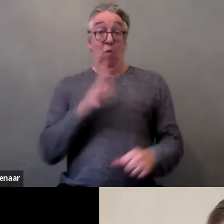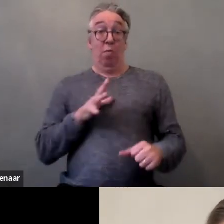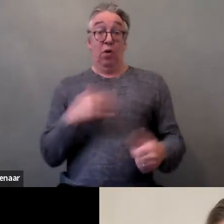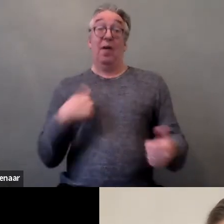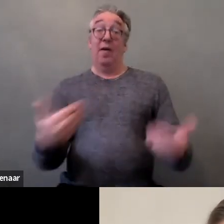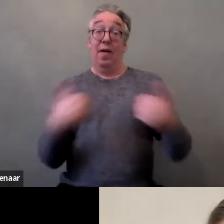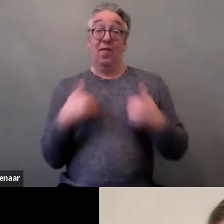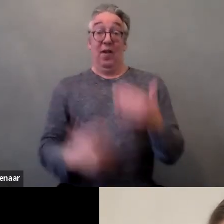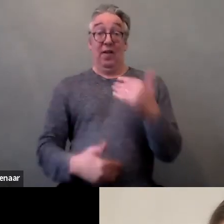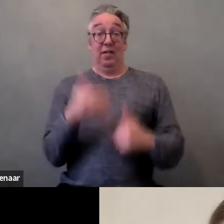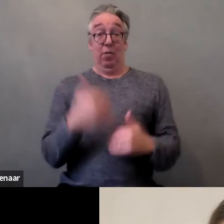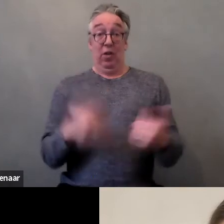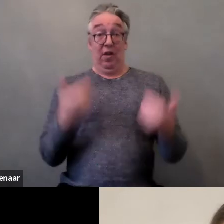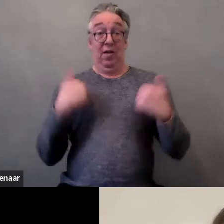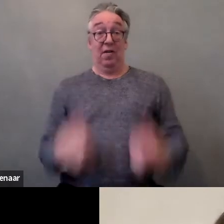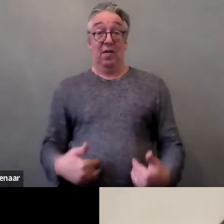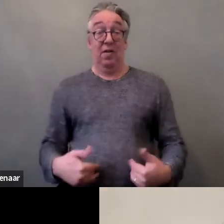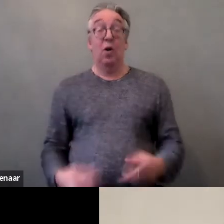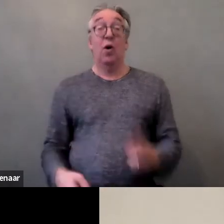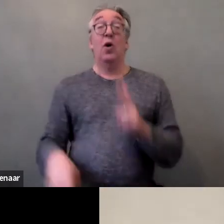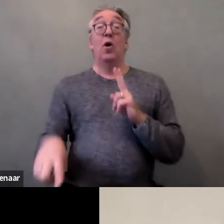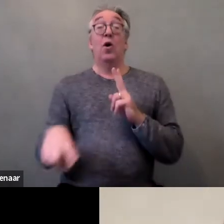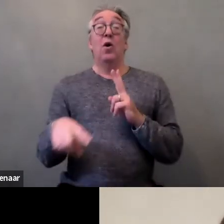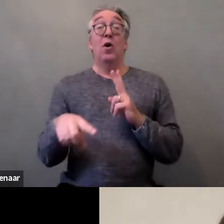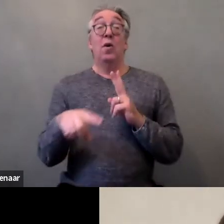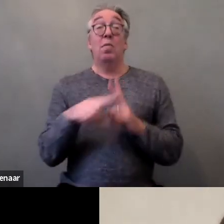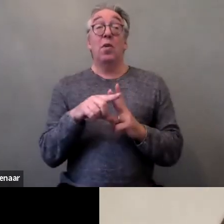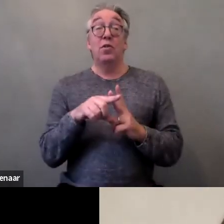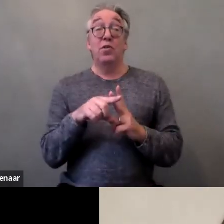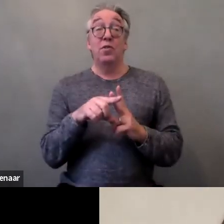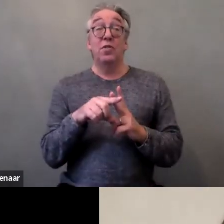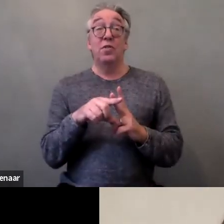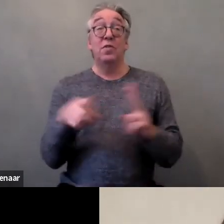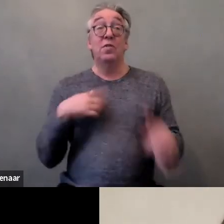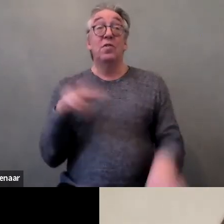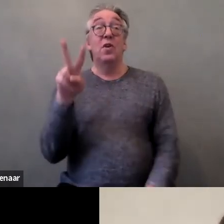I am also a WhenDo trainer, which is a feminist self-defence